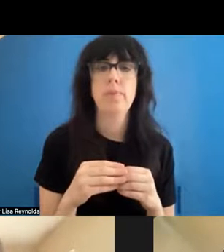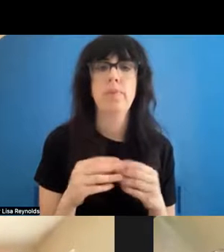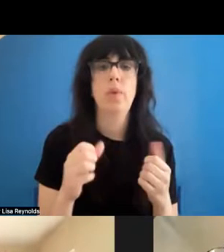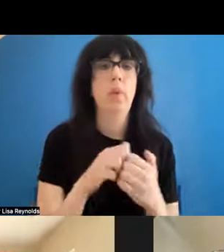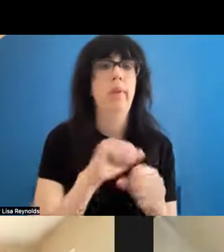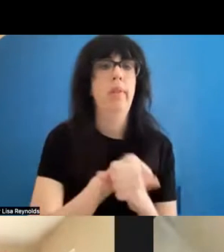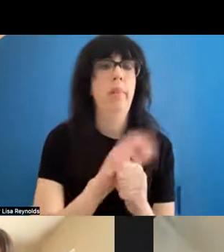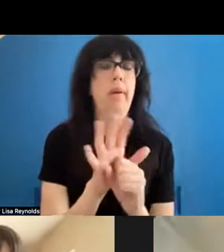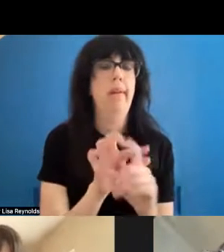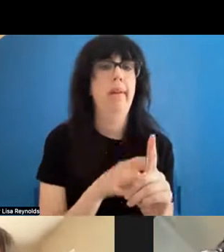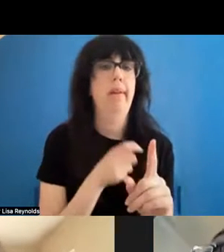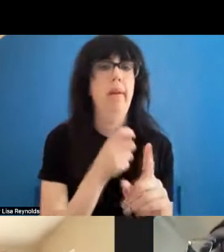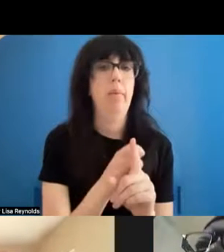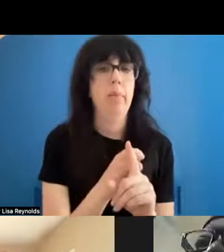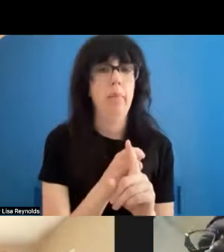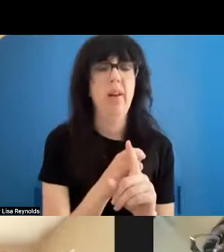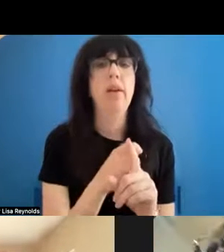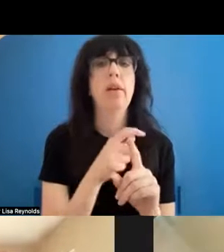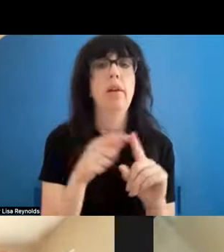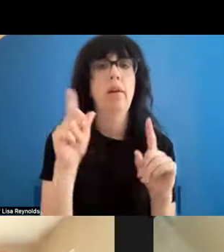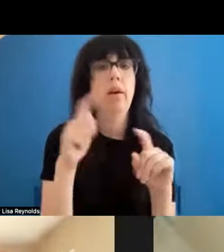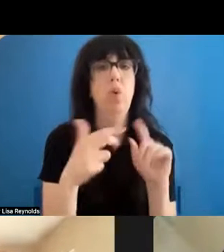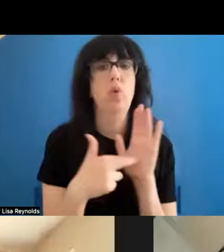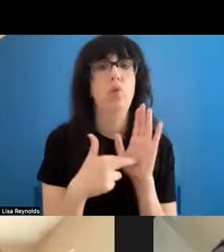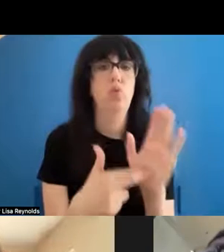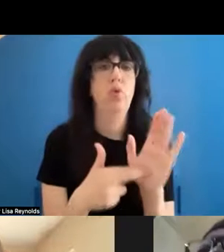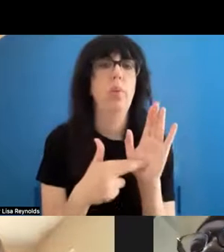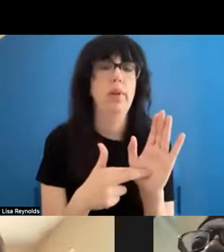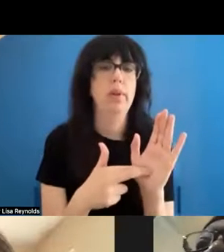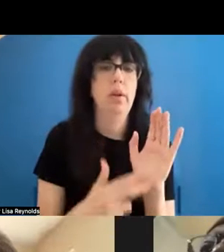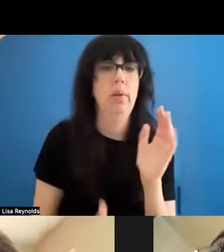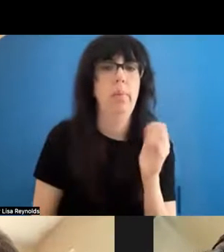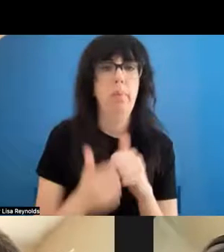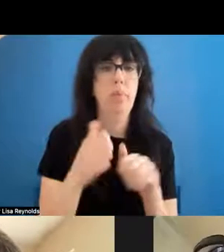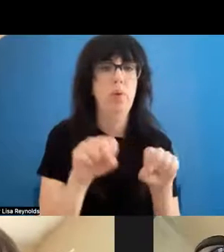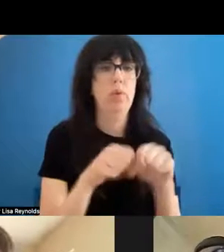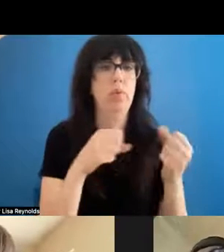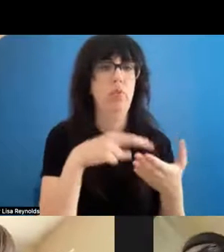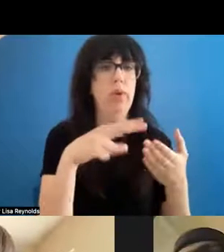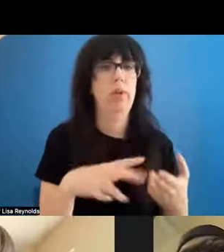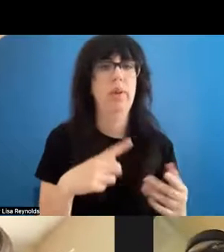going to be representing mostly the breakdancers from around the world, from different nationalities